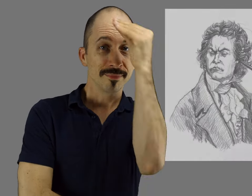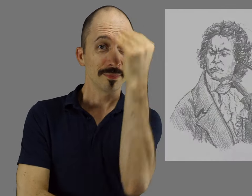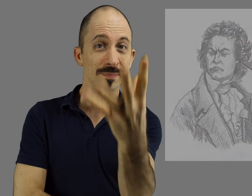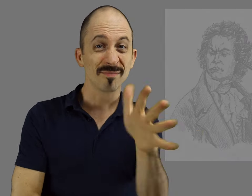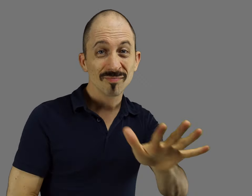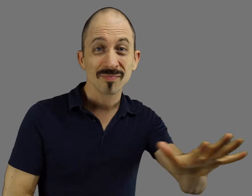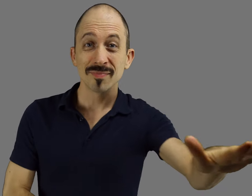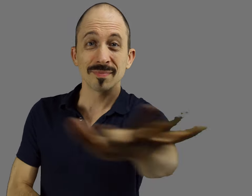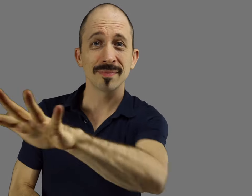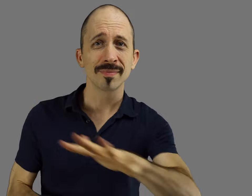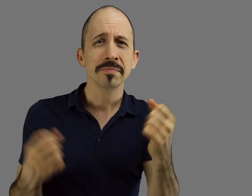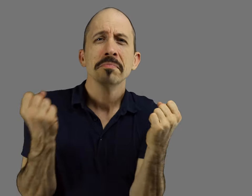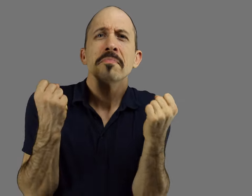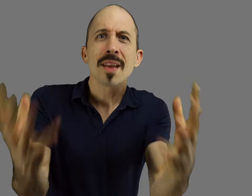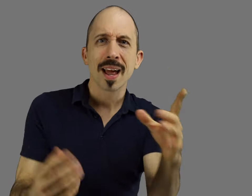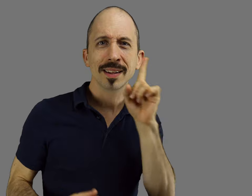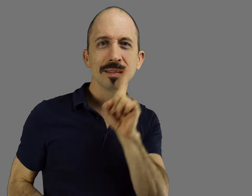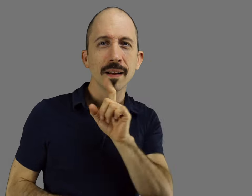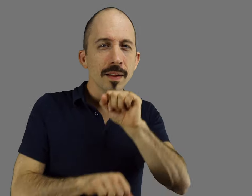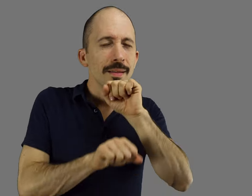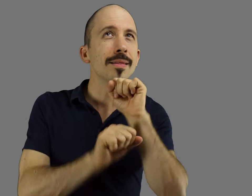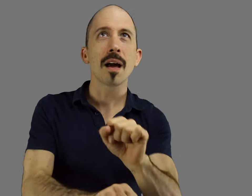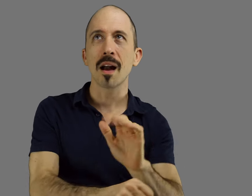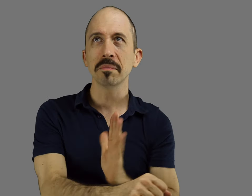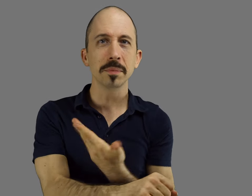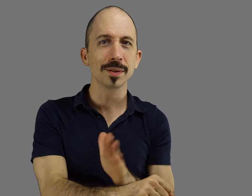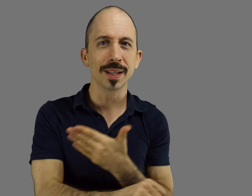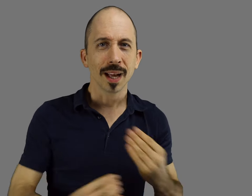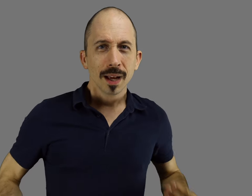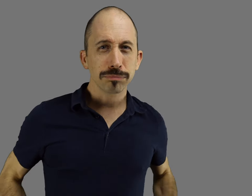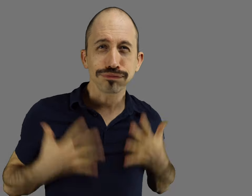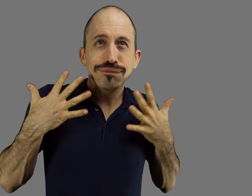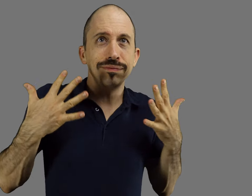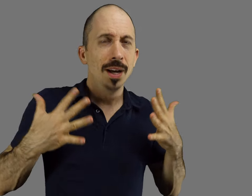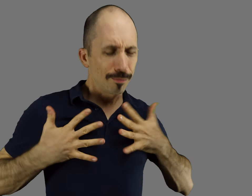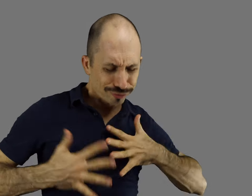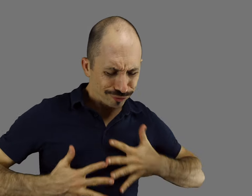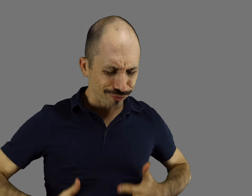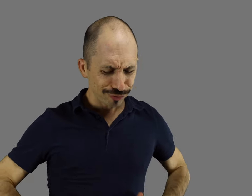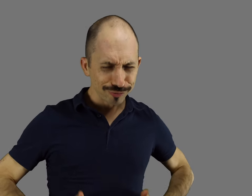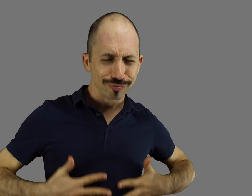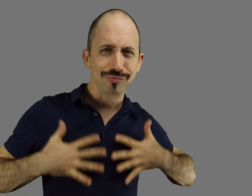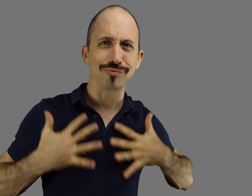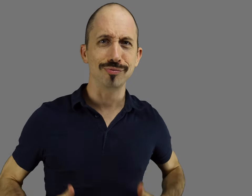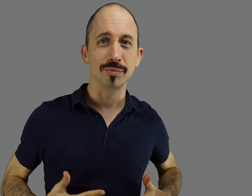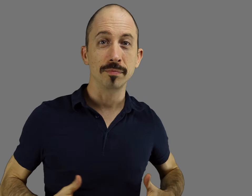FYI - all over, many Deaf people love music - with its inspiring vibrations...